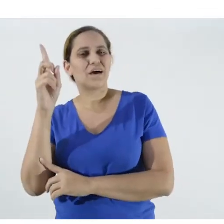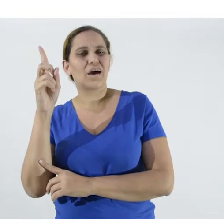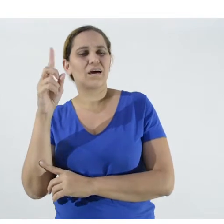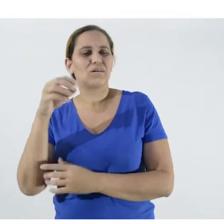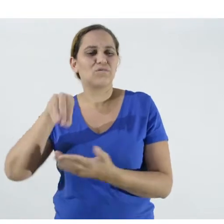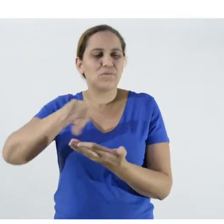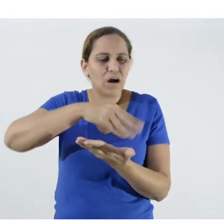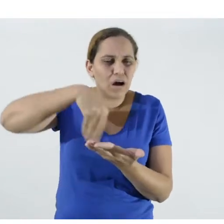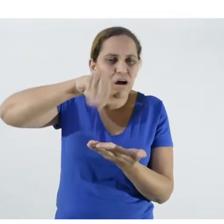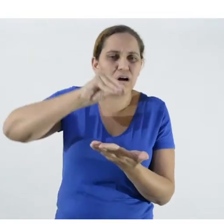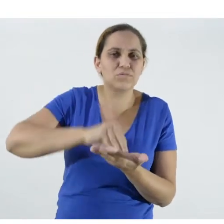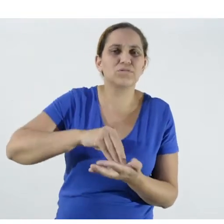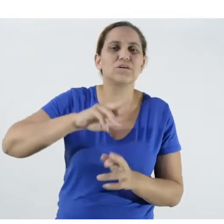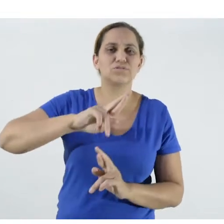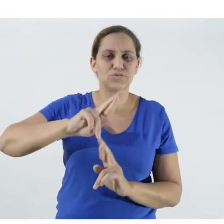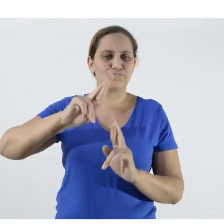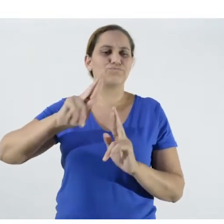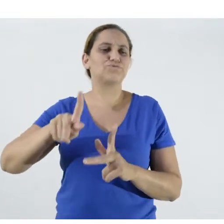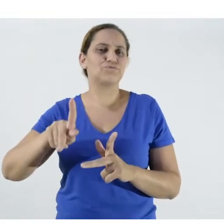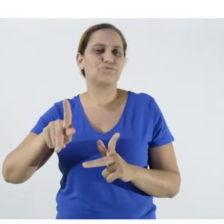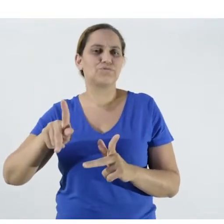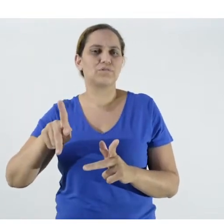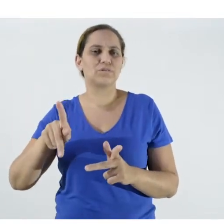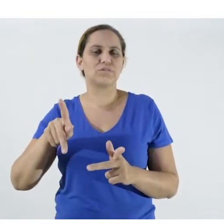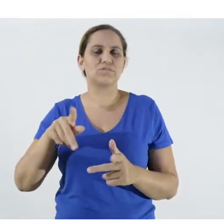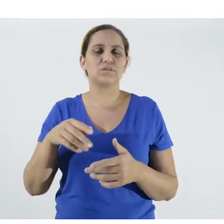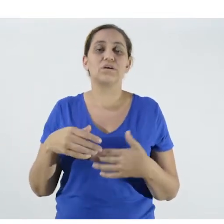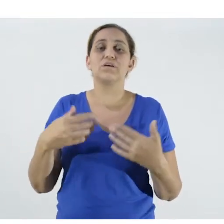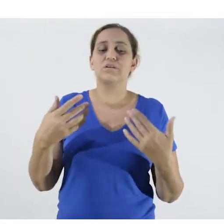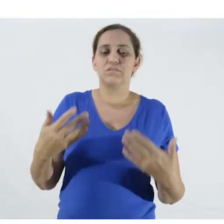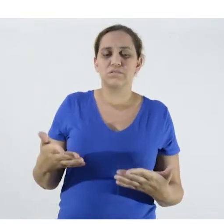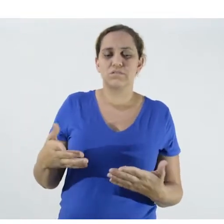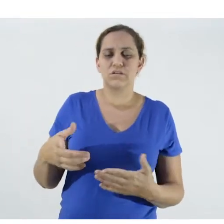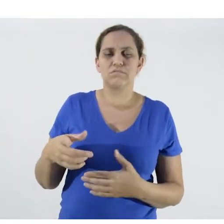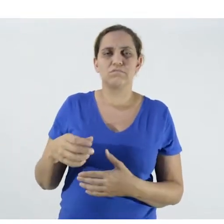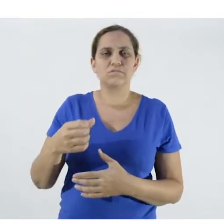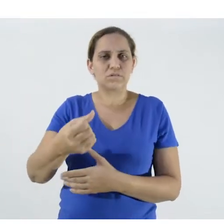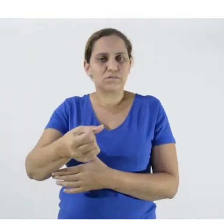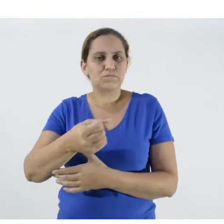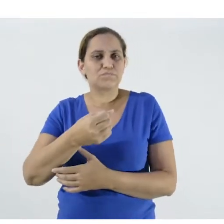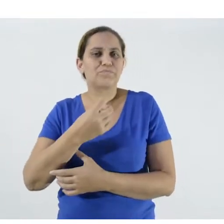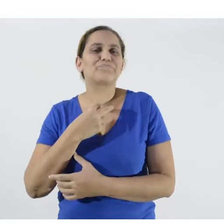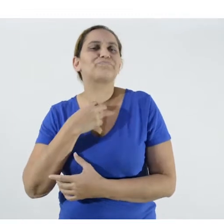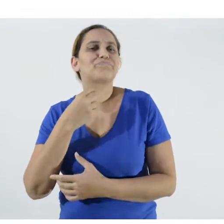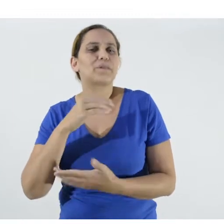As you can see, these messages have